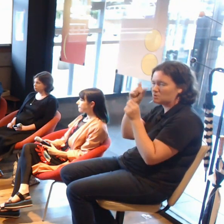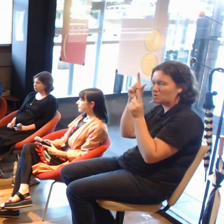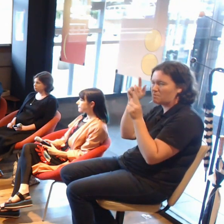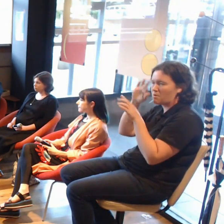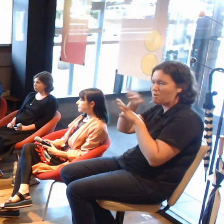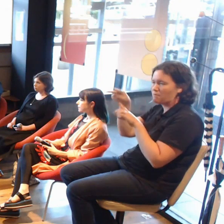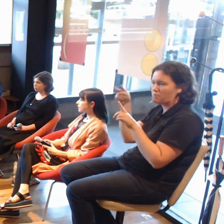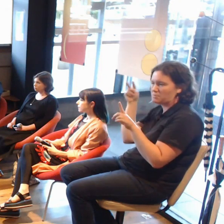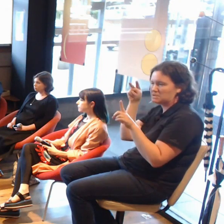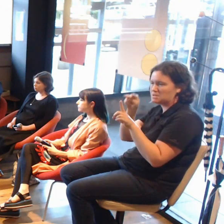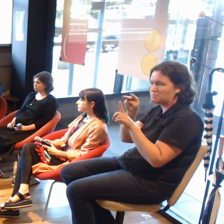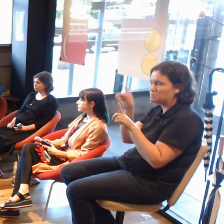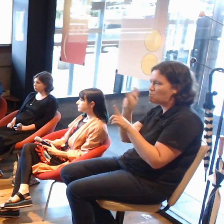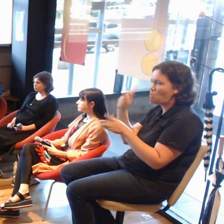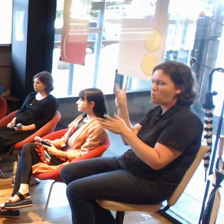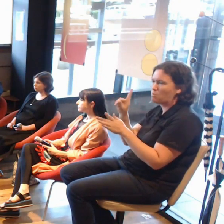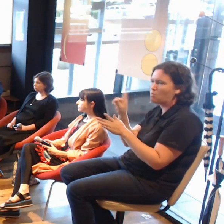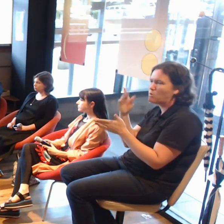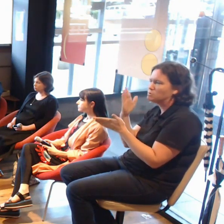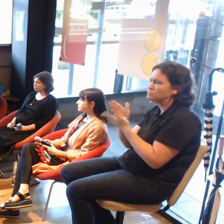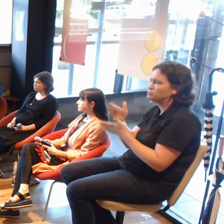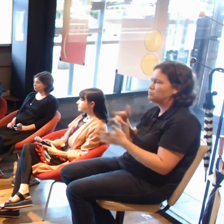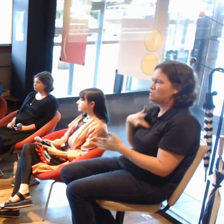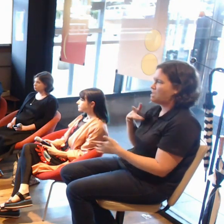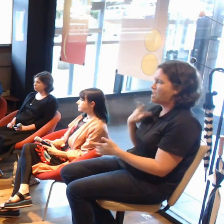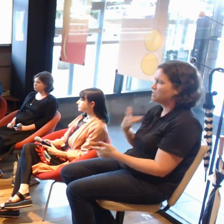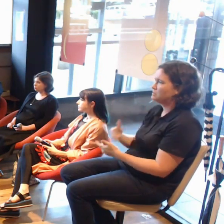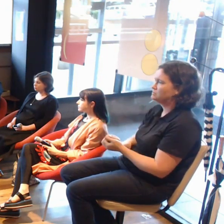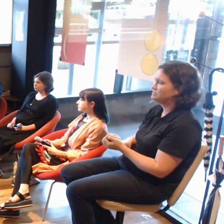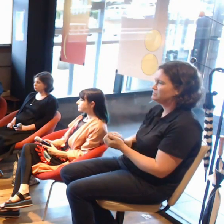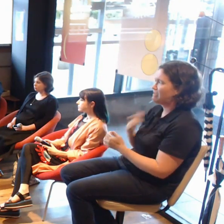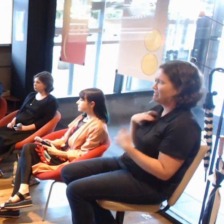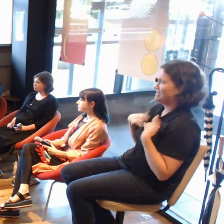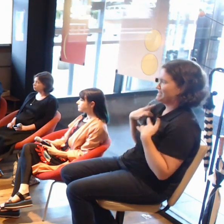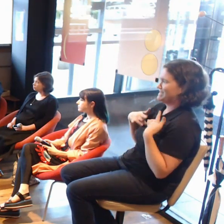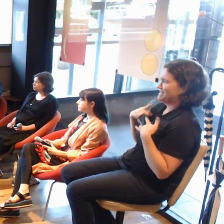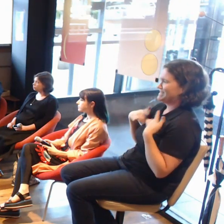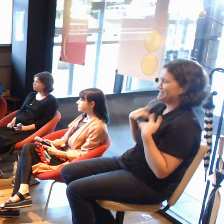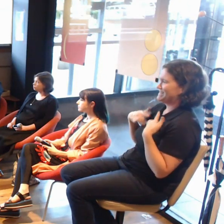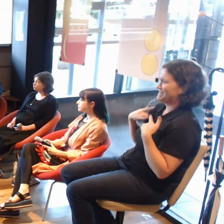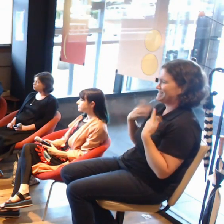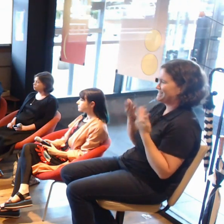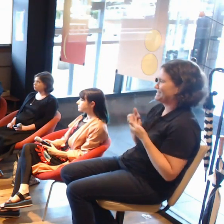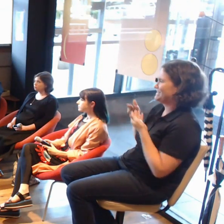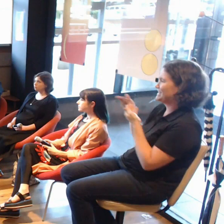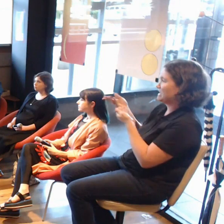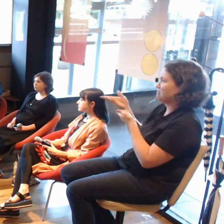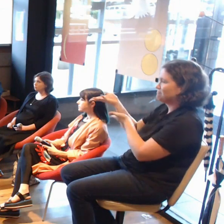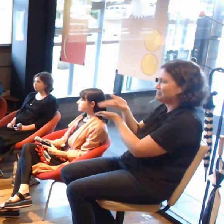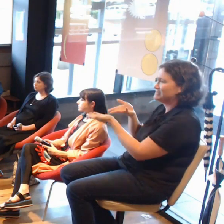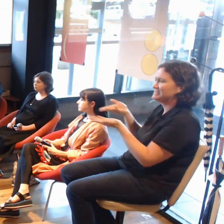I am very excited to hand over the rest of the discussion to him to facilitate.